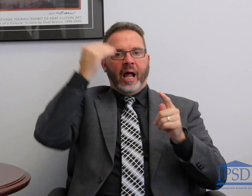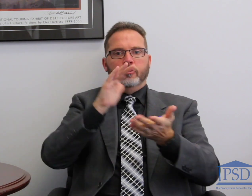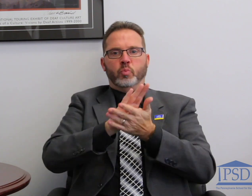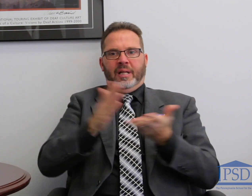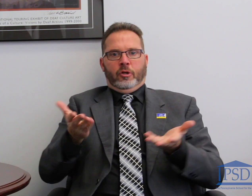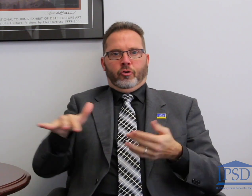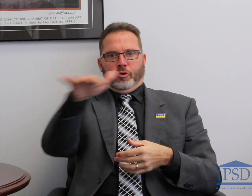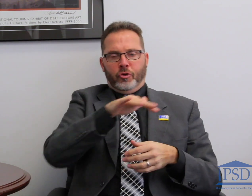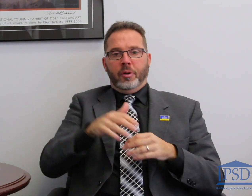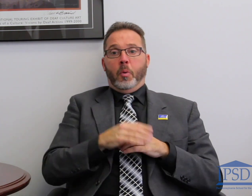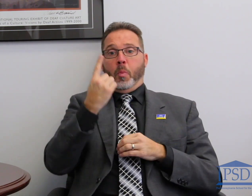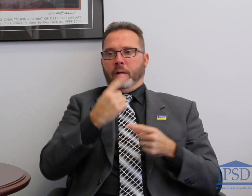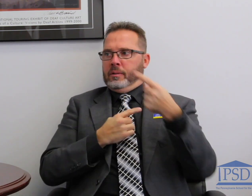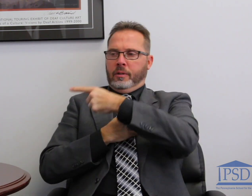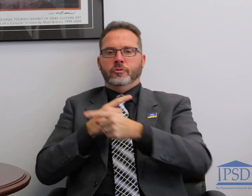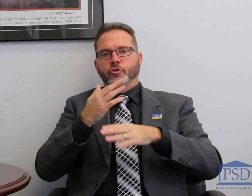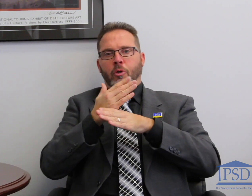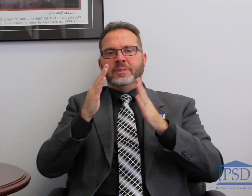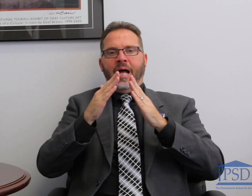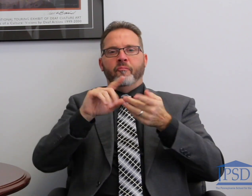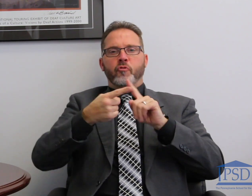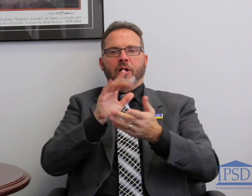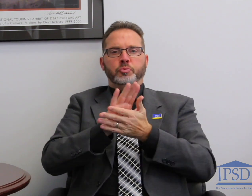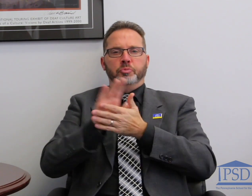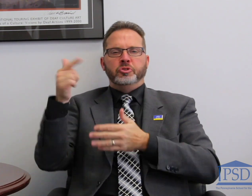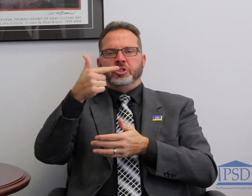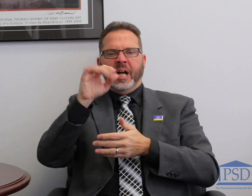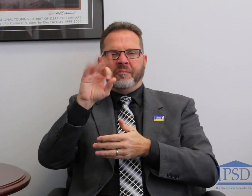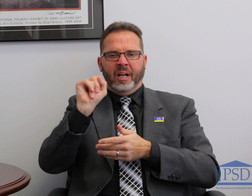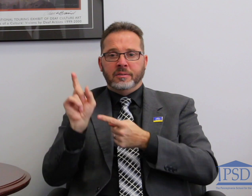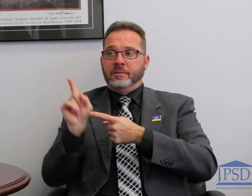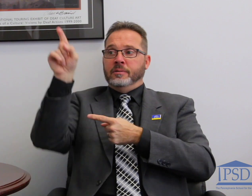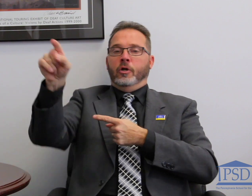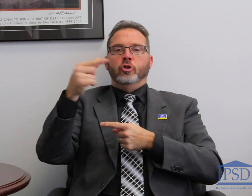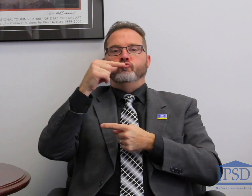schools in the area. I met with the head of GFS (Germantown Friends School), the